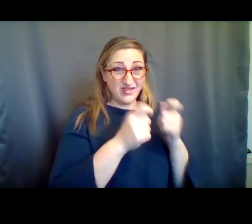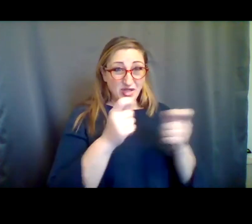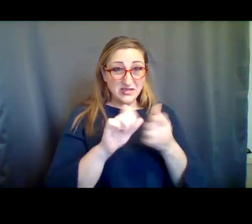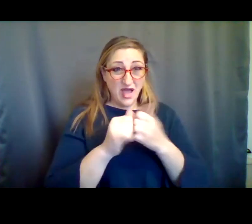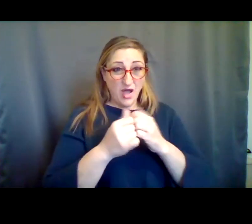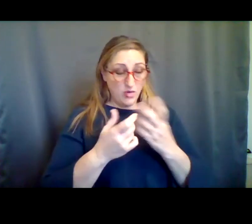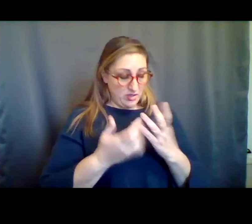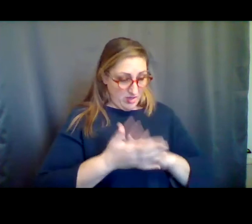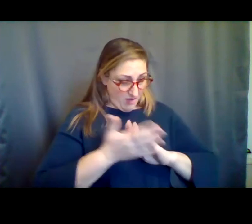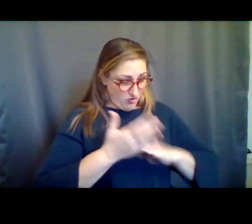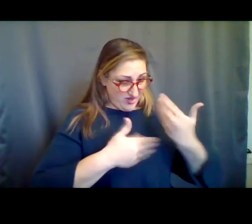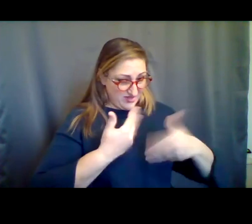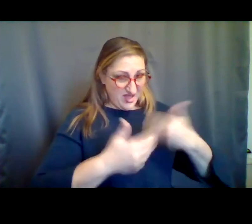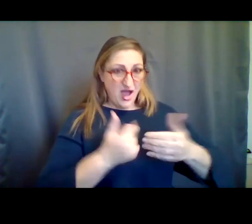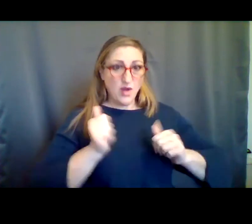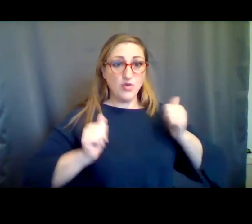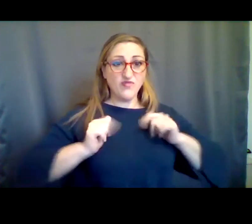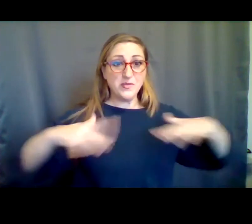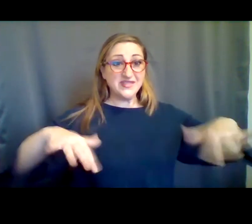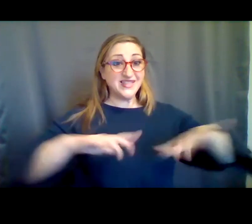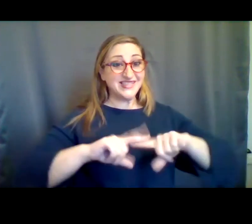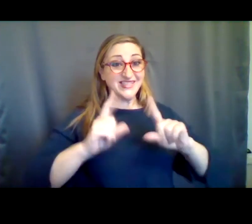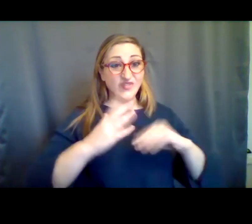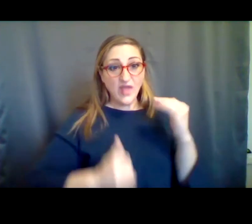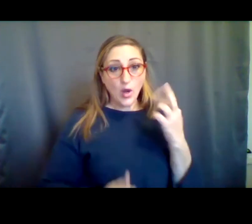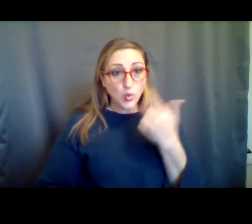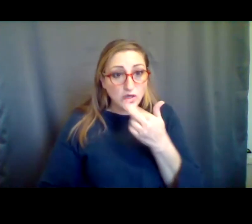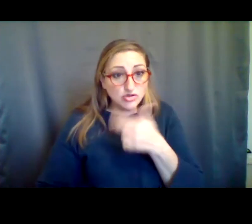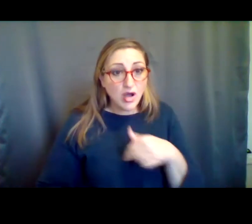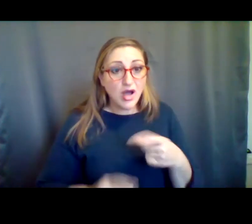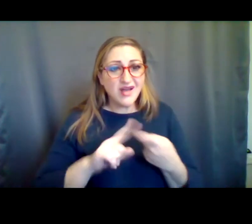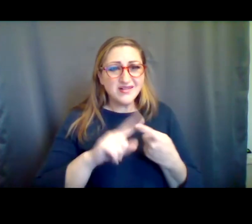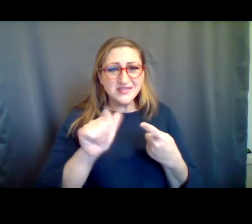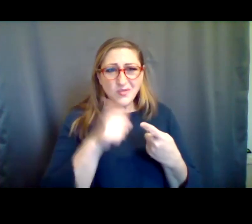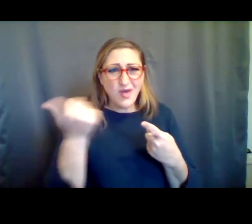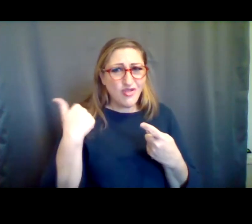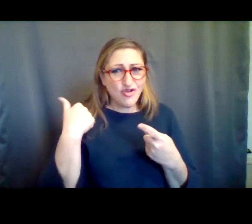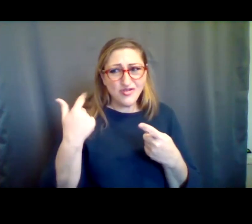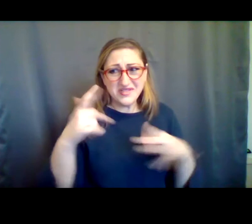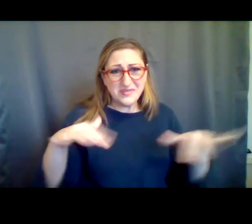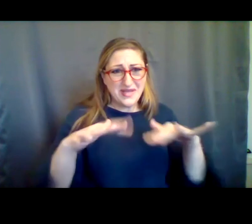do we operationalize that in a performance space? Which is very different from a restaurant or some of these other spaces that had either capacity